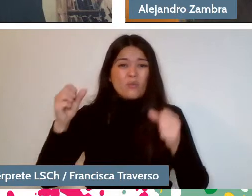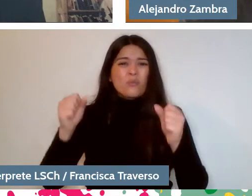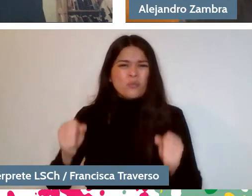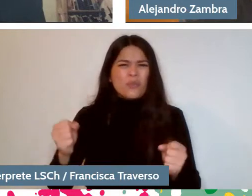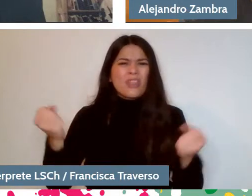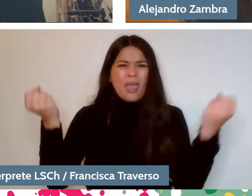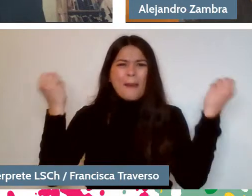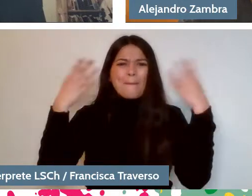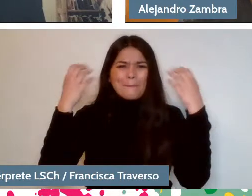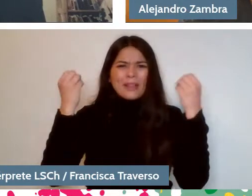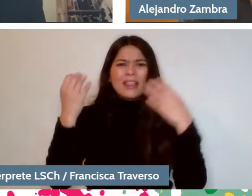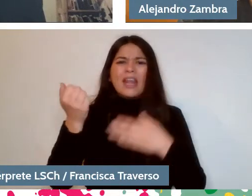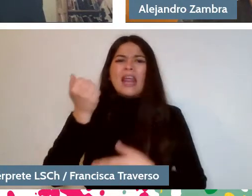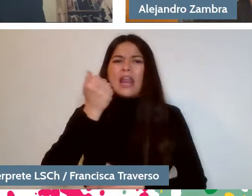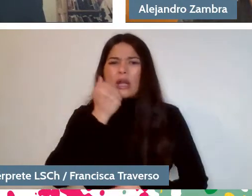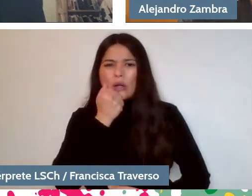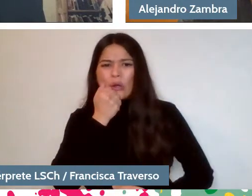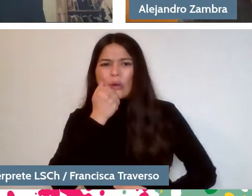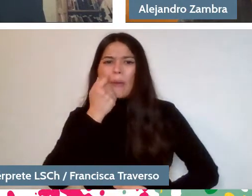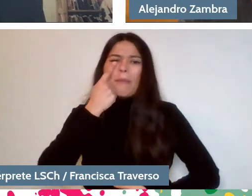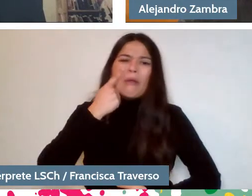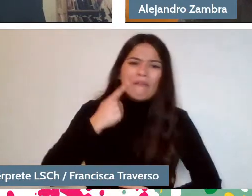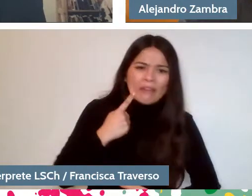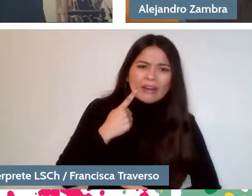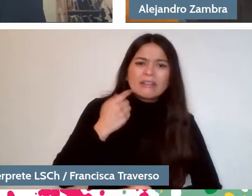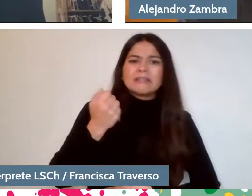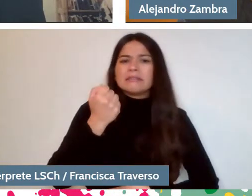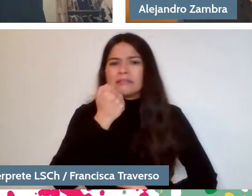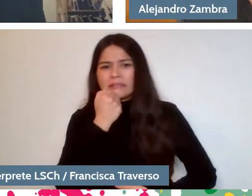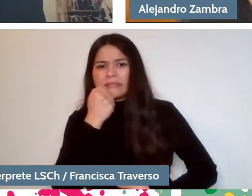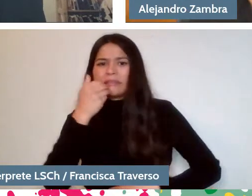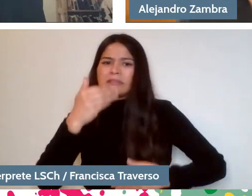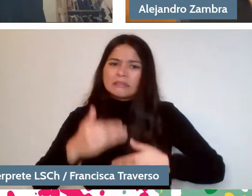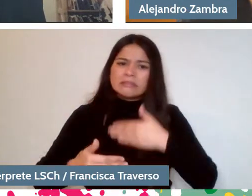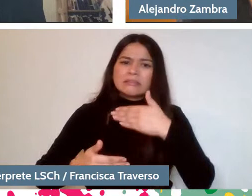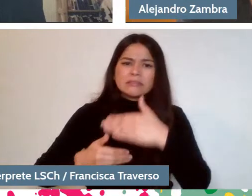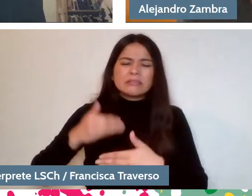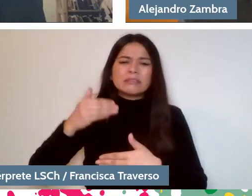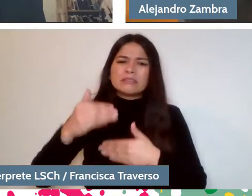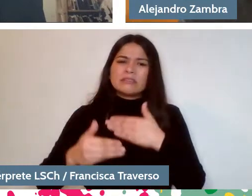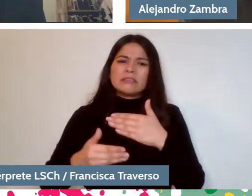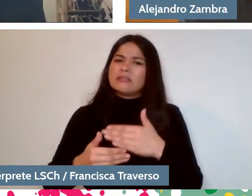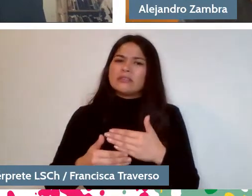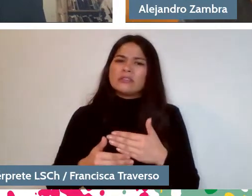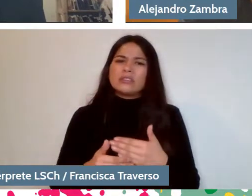So if you already know all that, fine. I don't know if you have to know much more about literary theory.